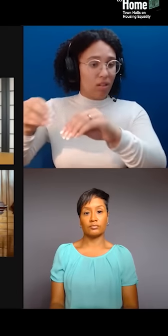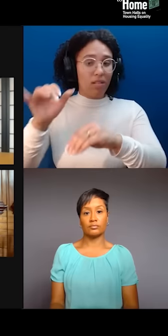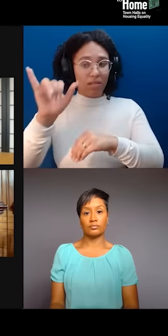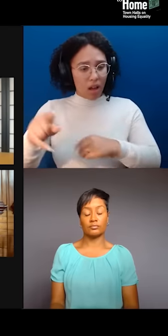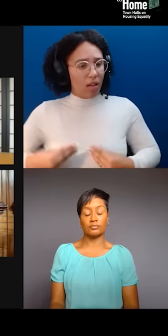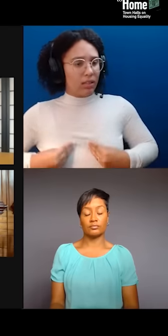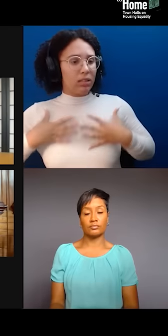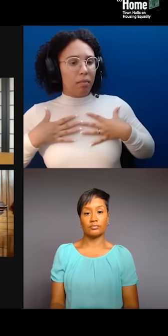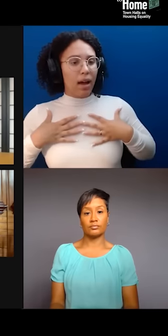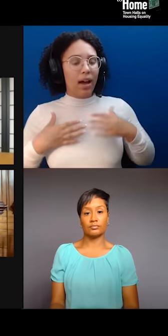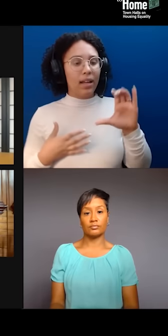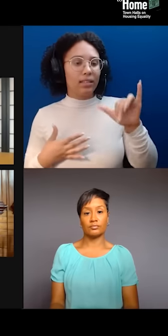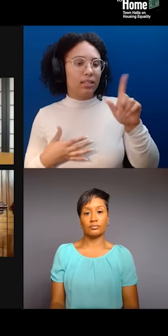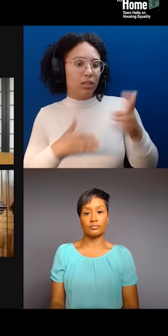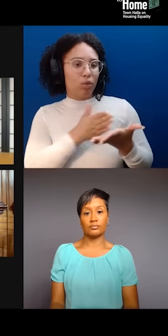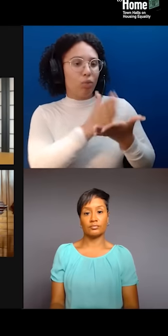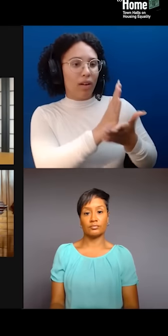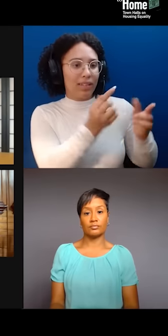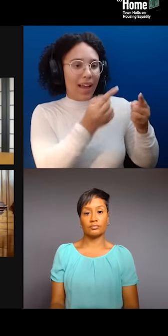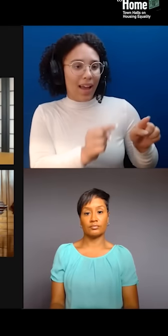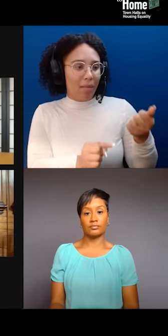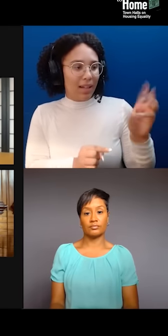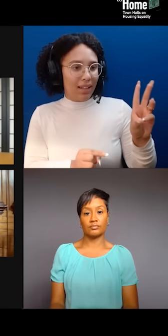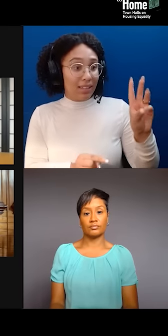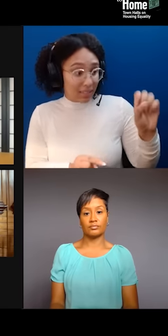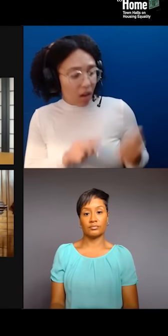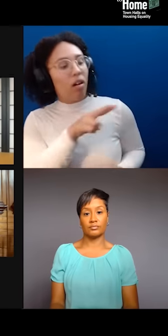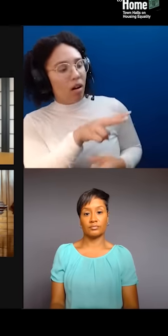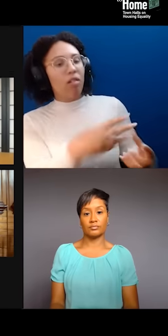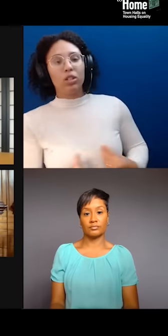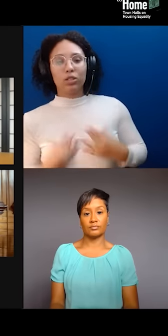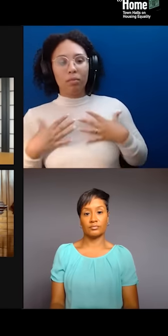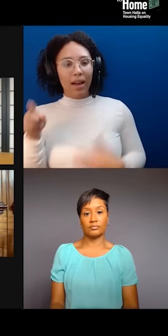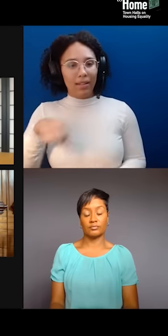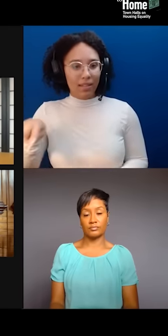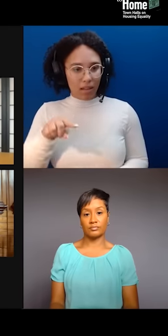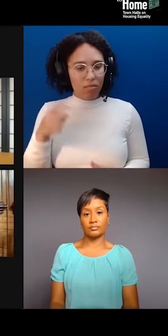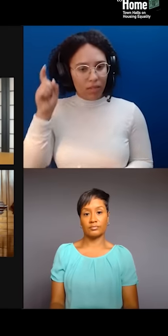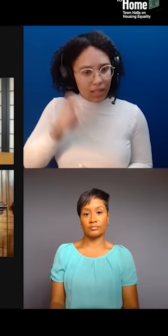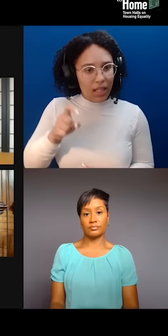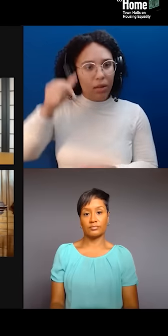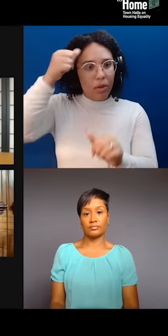So, we have to, you know, remind ourselves of the solidarity and of the long struggles that we've had in supporting one another.